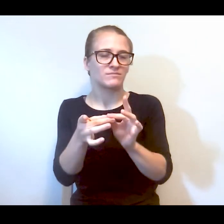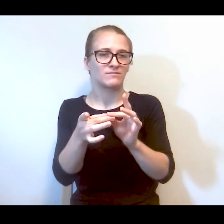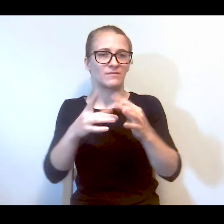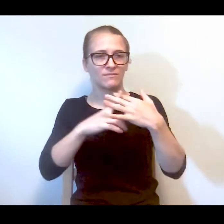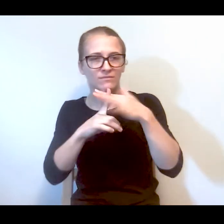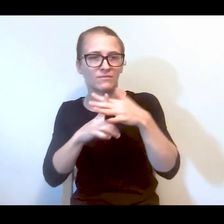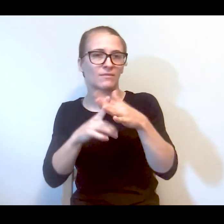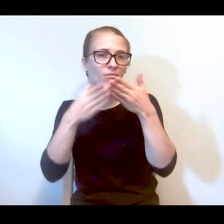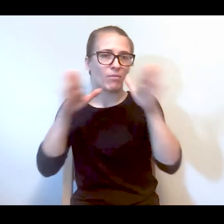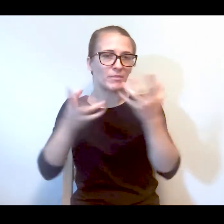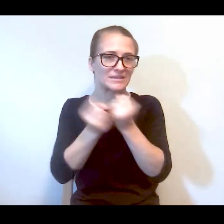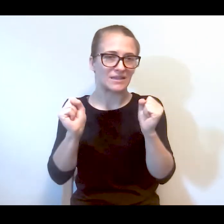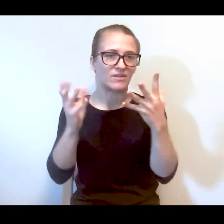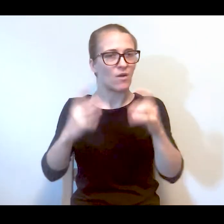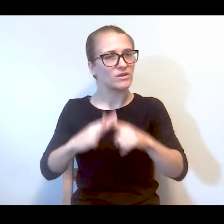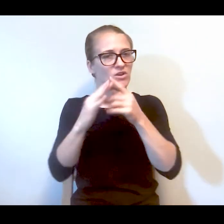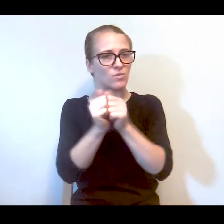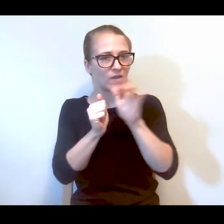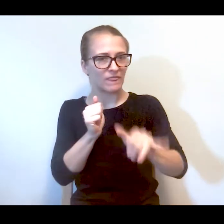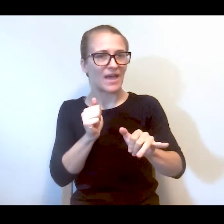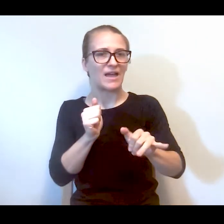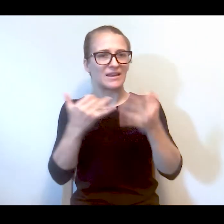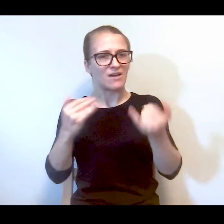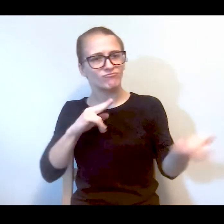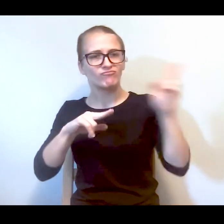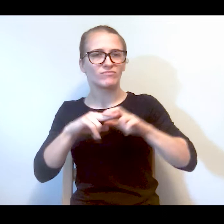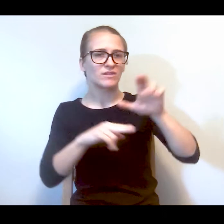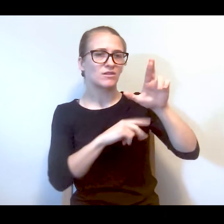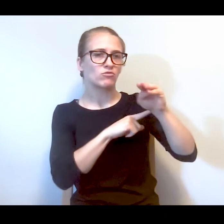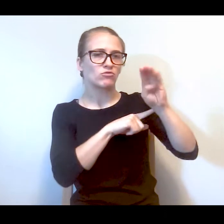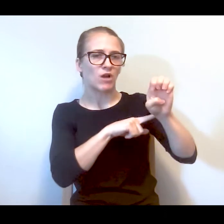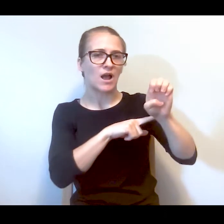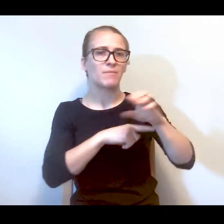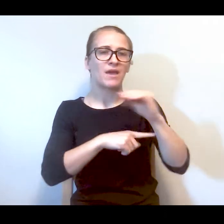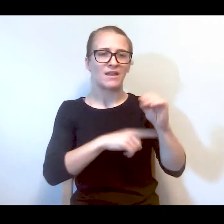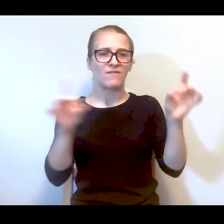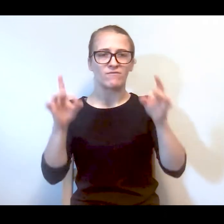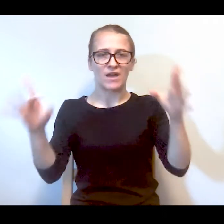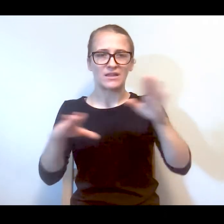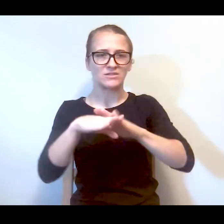there, start by addressing rise in crime on the